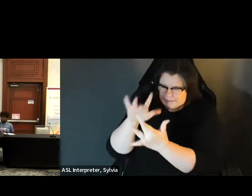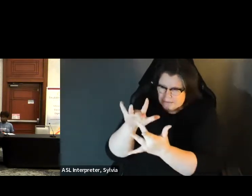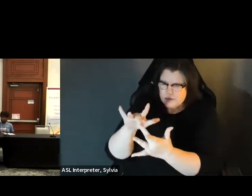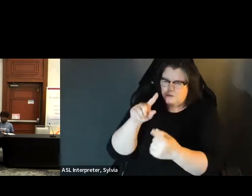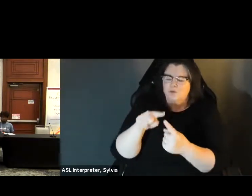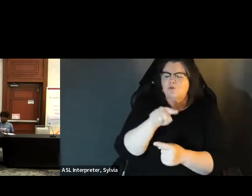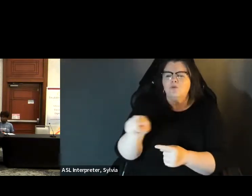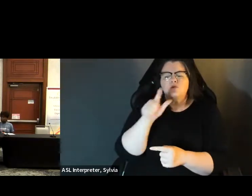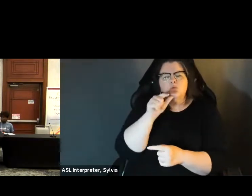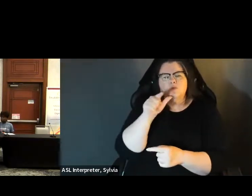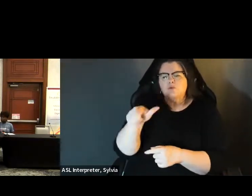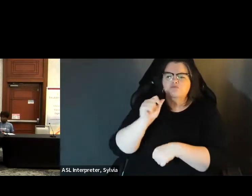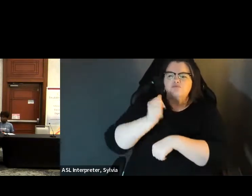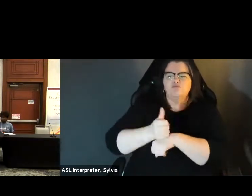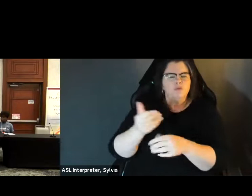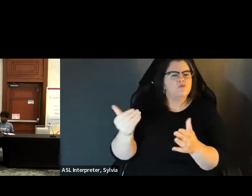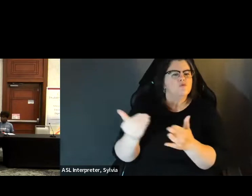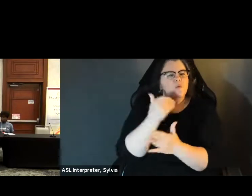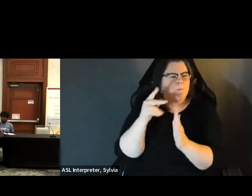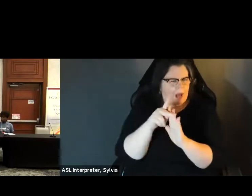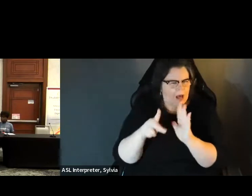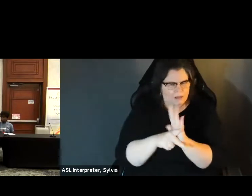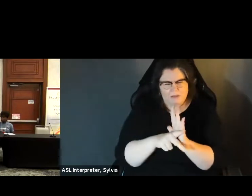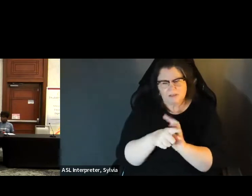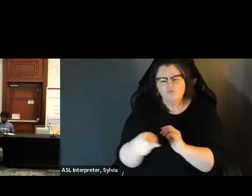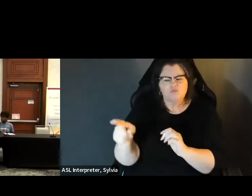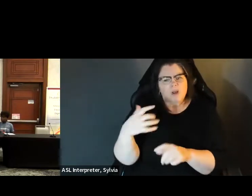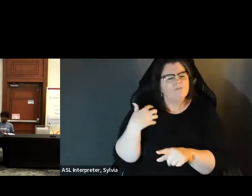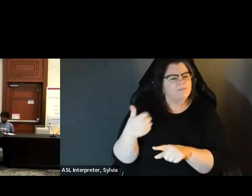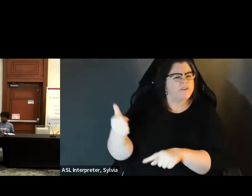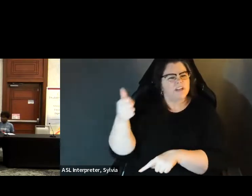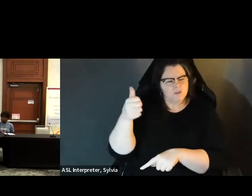legislators. One of the